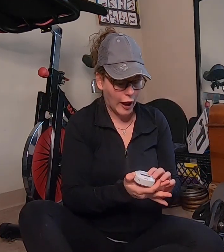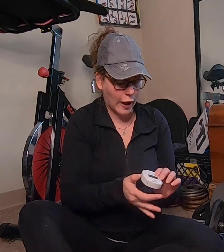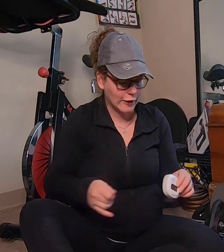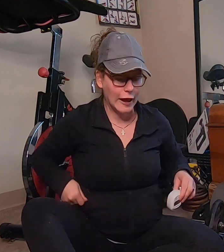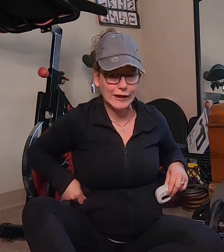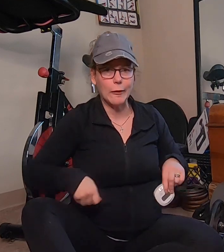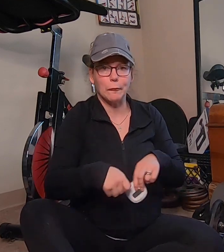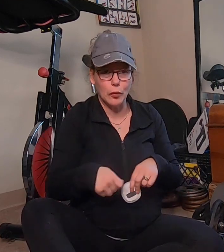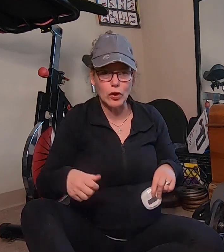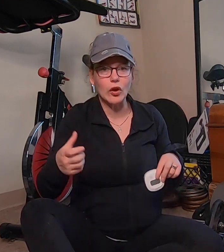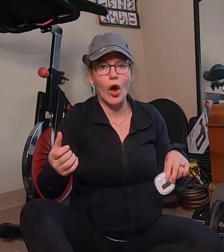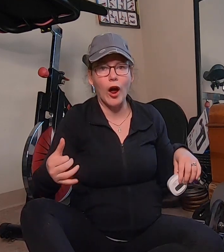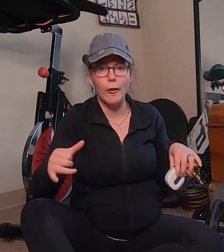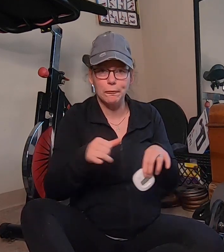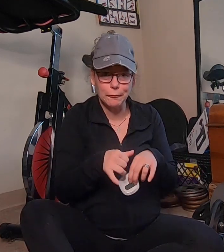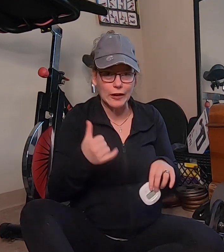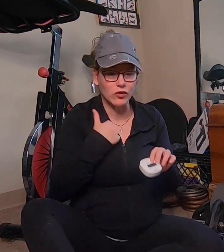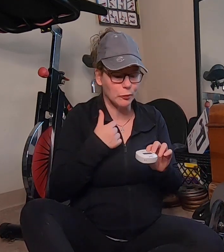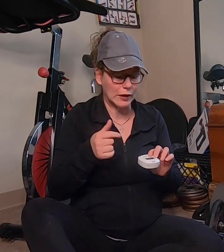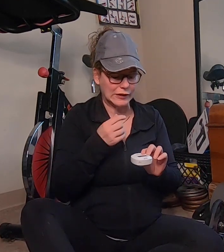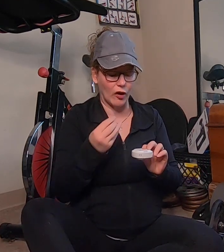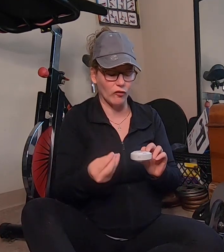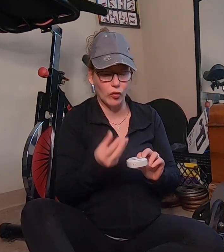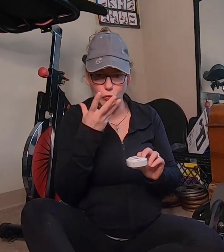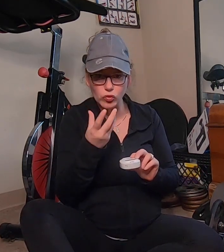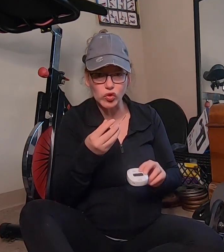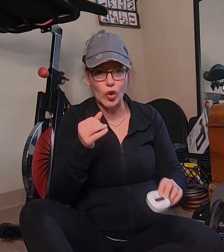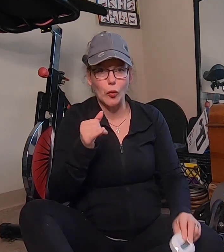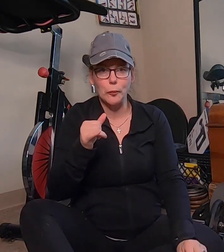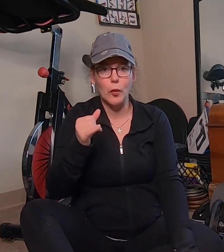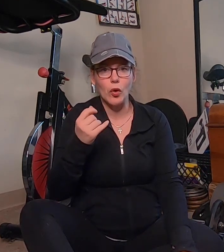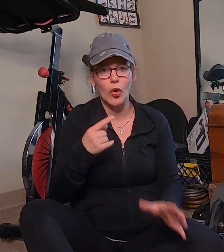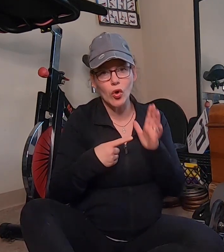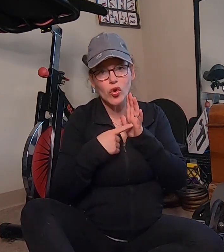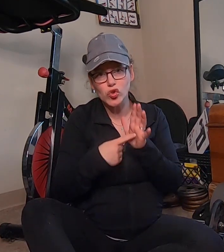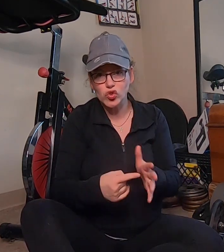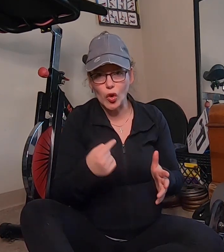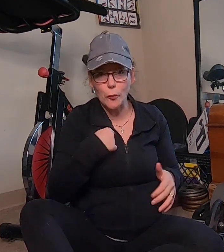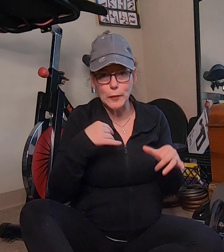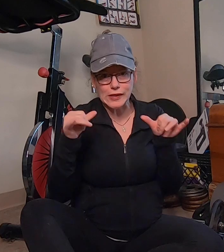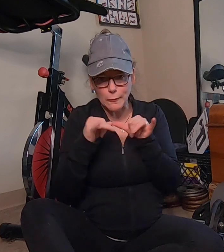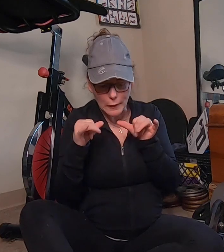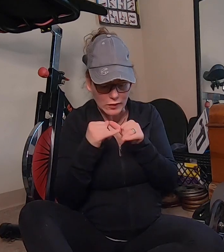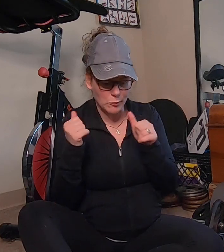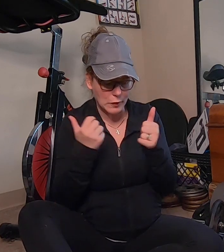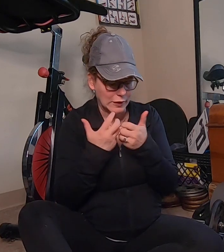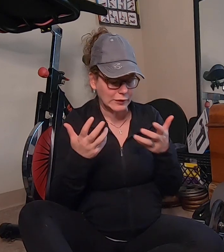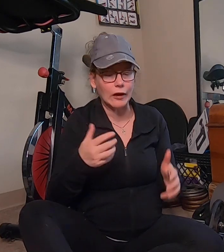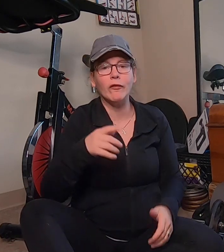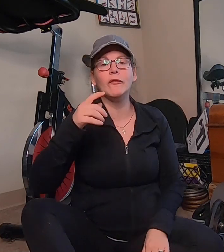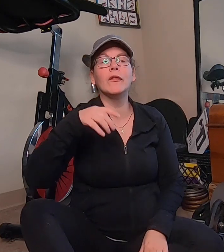and I can put it on not to myself show me the measurement stuff